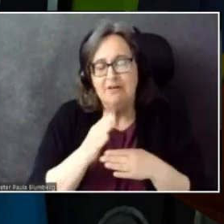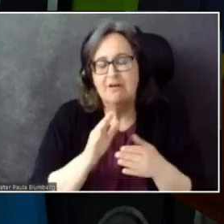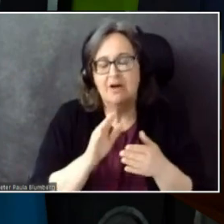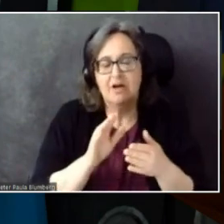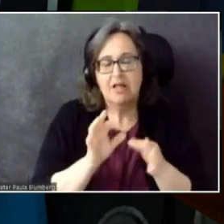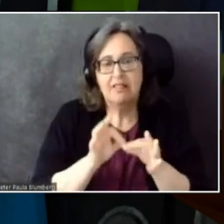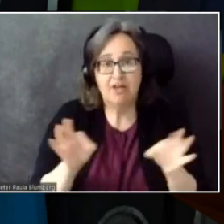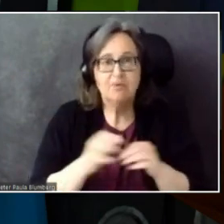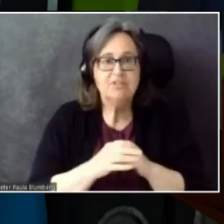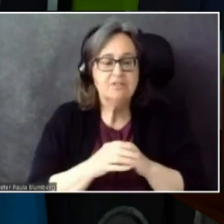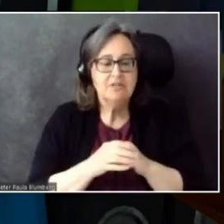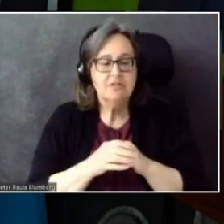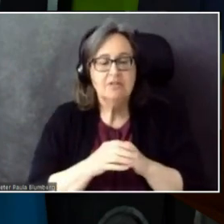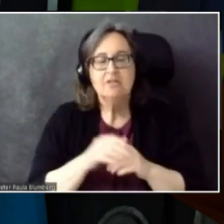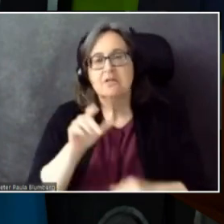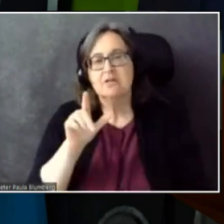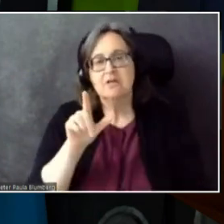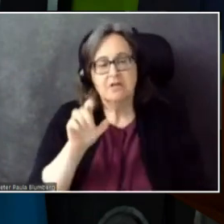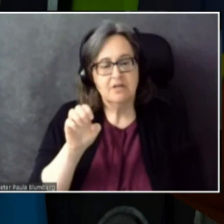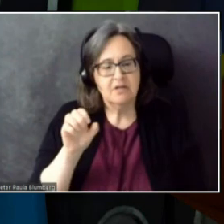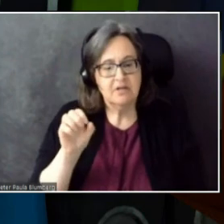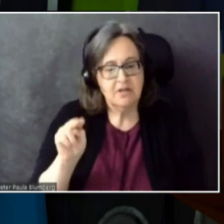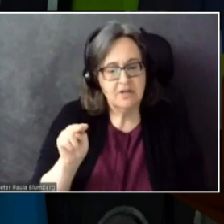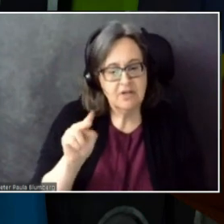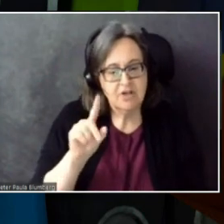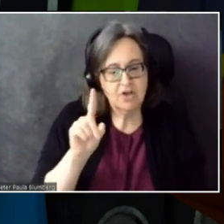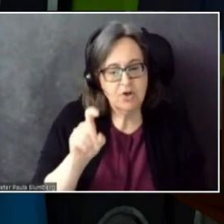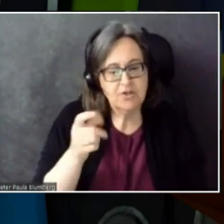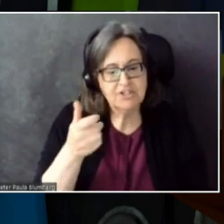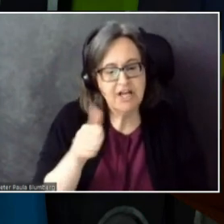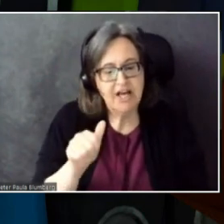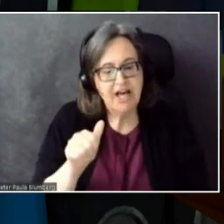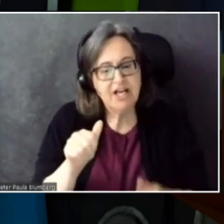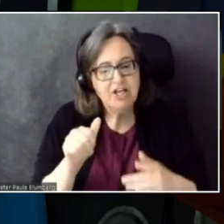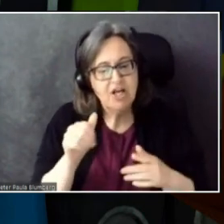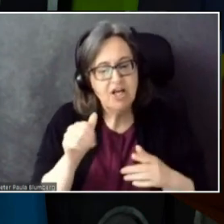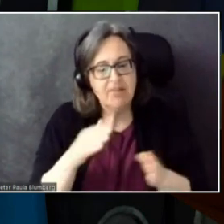But from Leon: Any plans for Chinese translation?